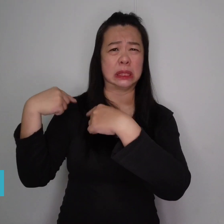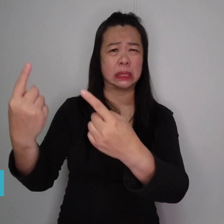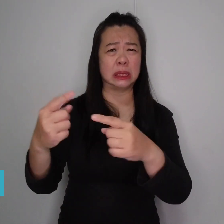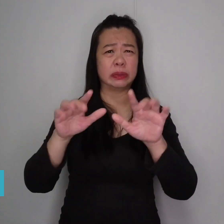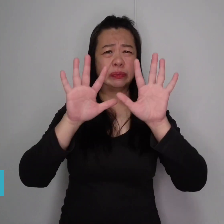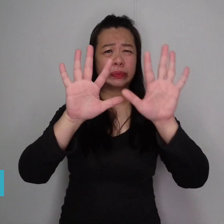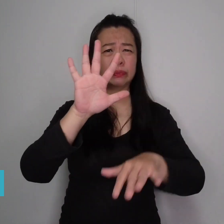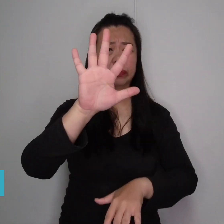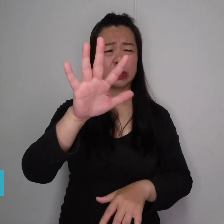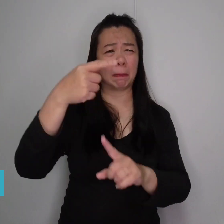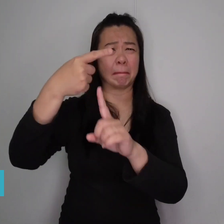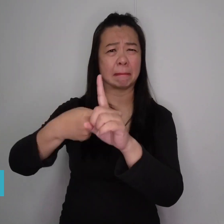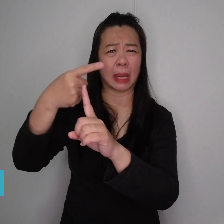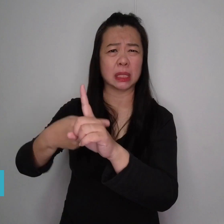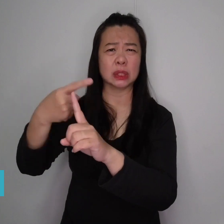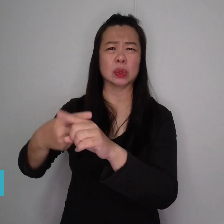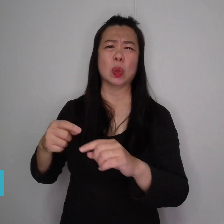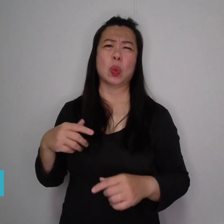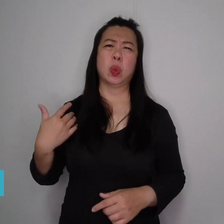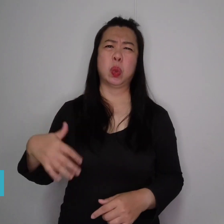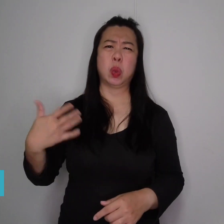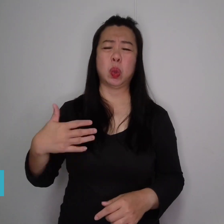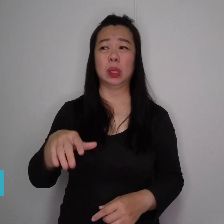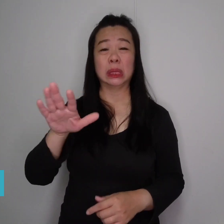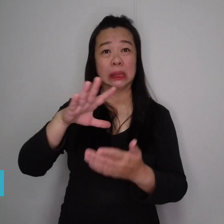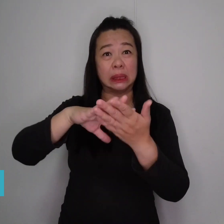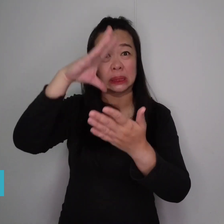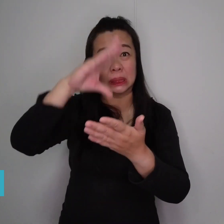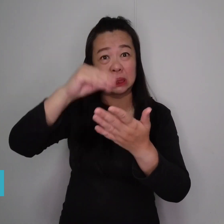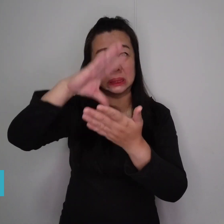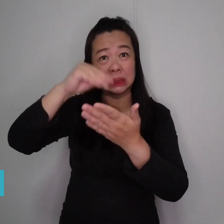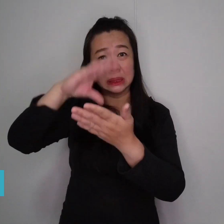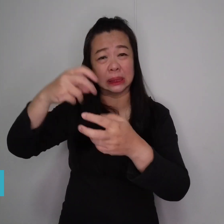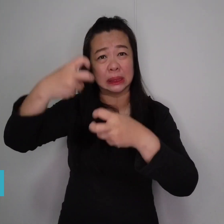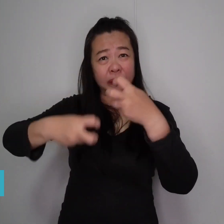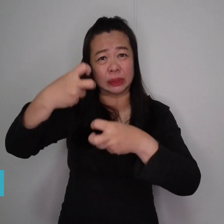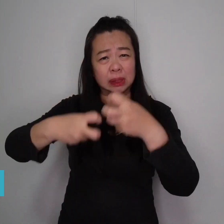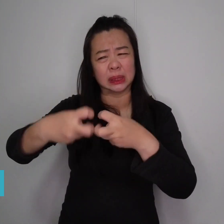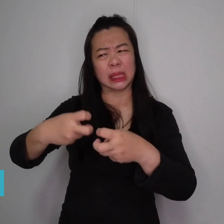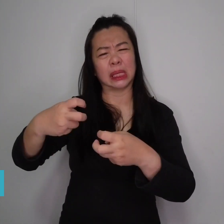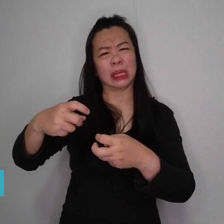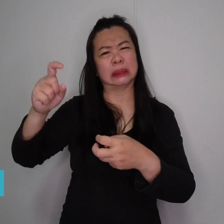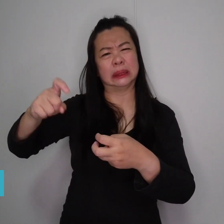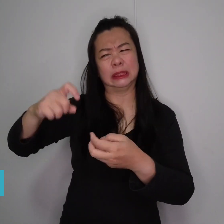ongoing for more than 15 months, and the gap he has faced